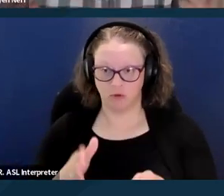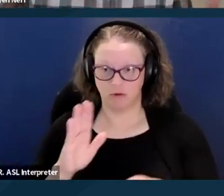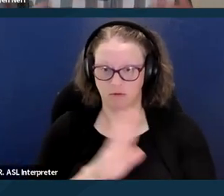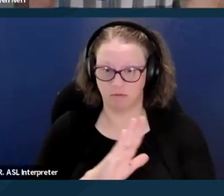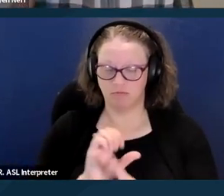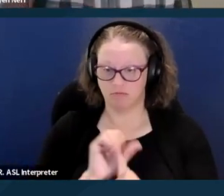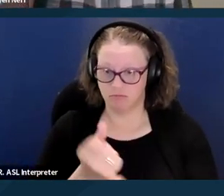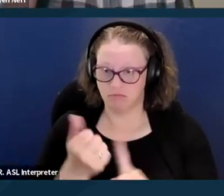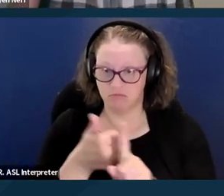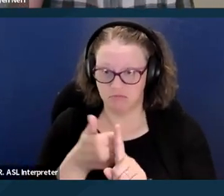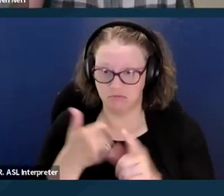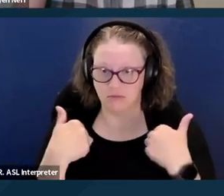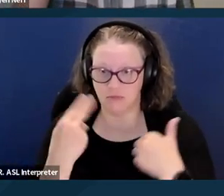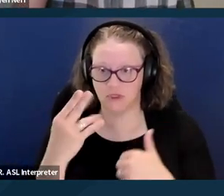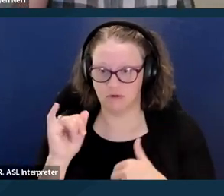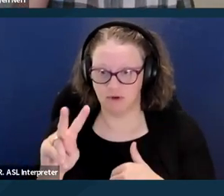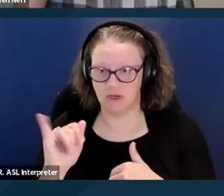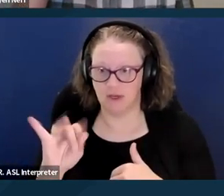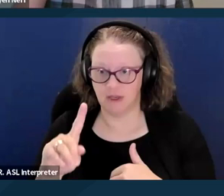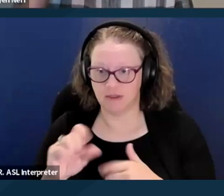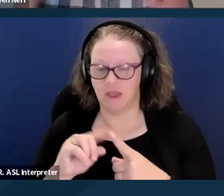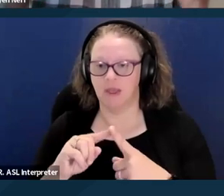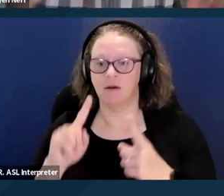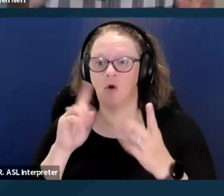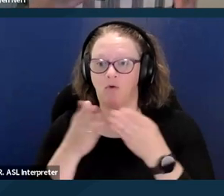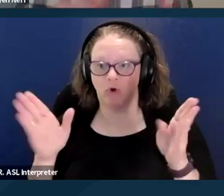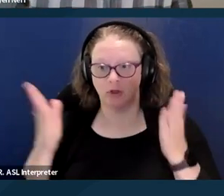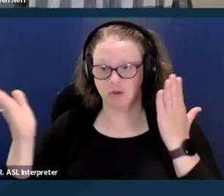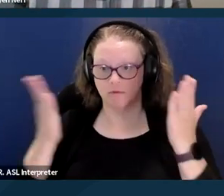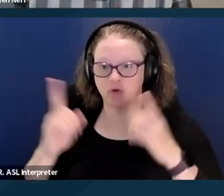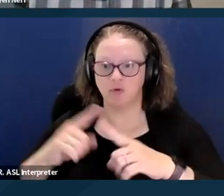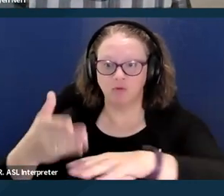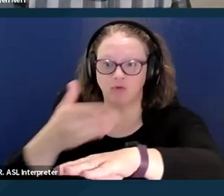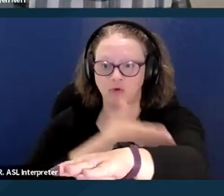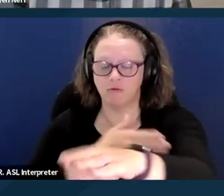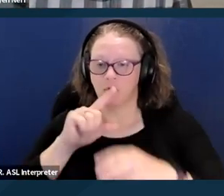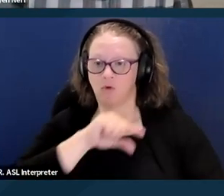and overall services to improve the quality of life and wellbeing of a person with HIV and AIDS.